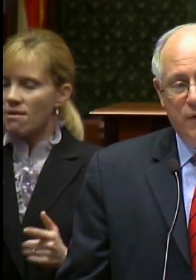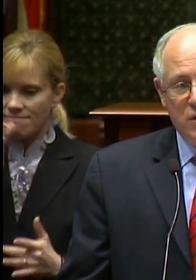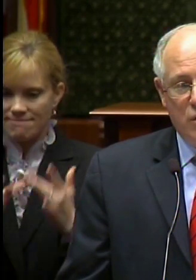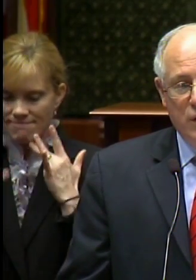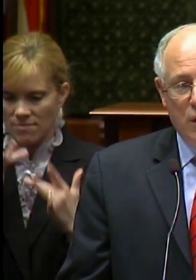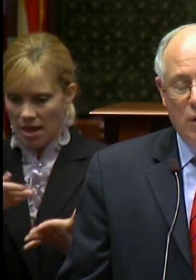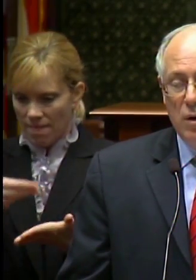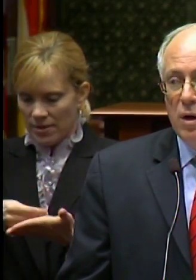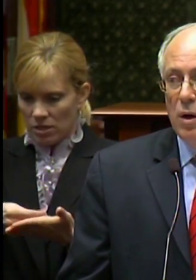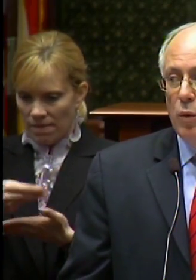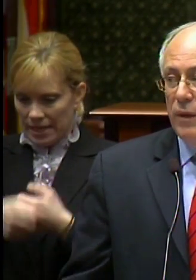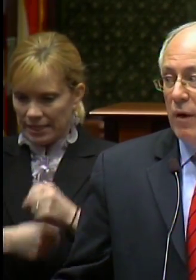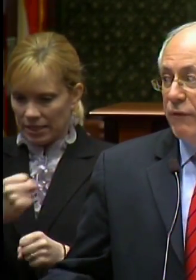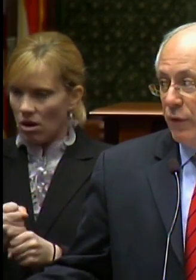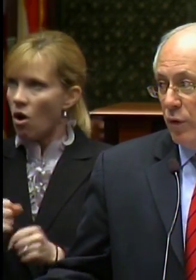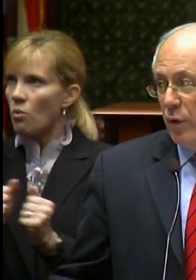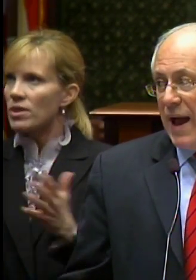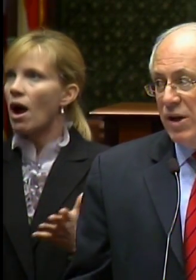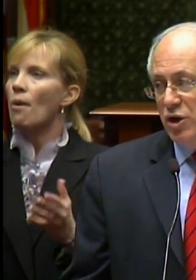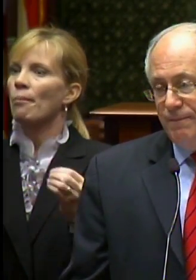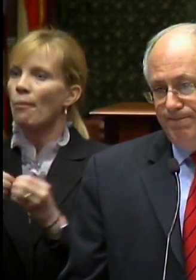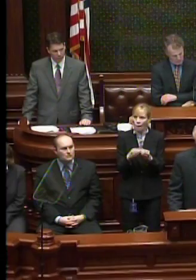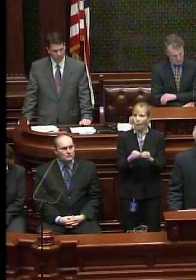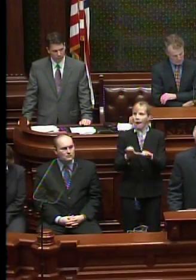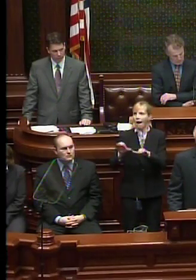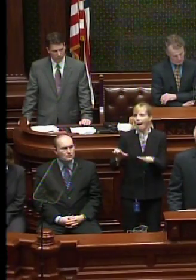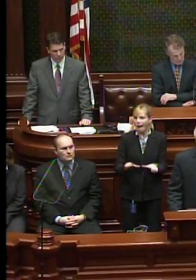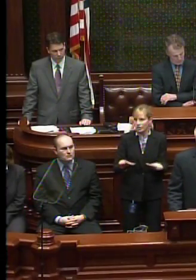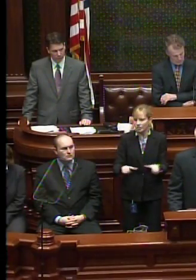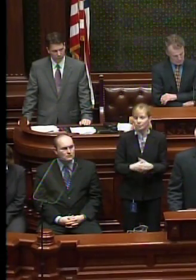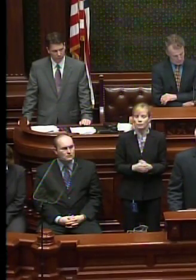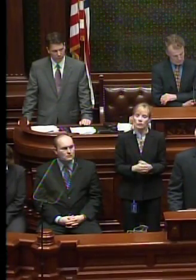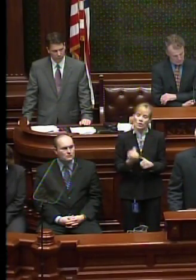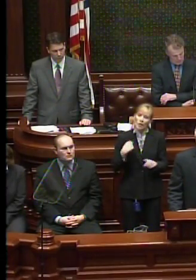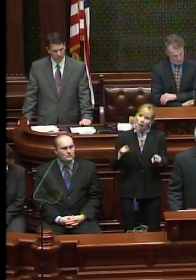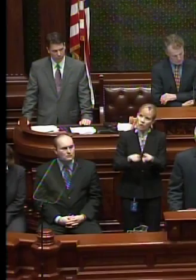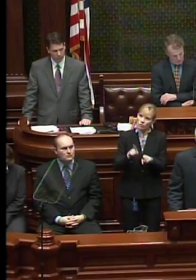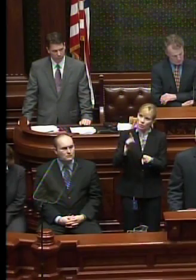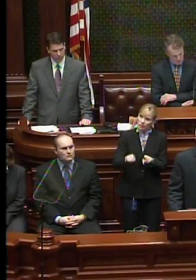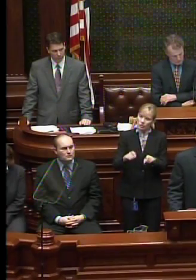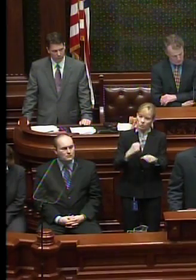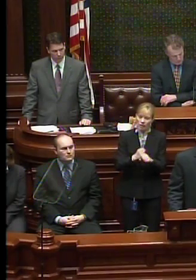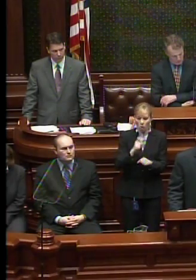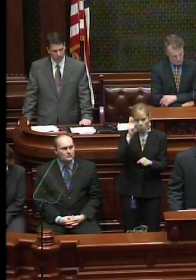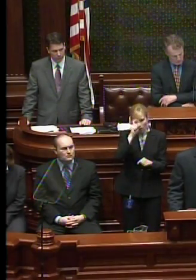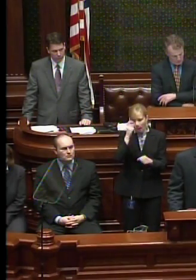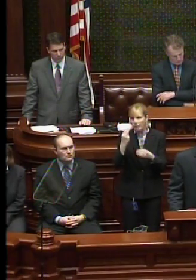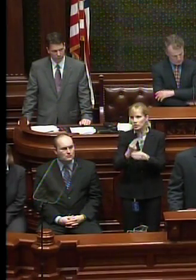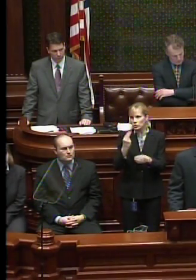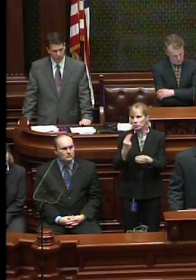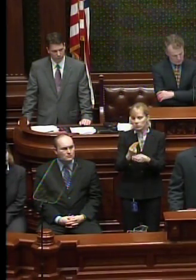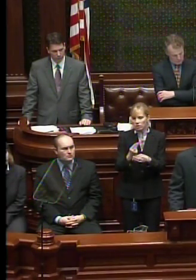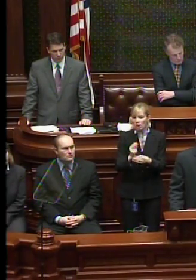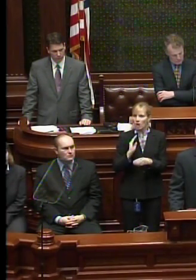fiscal year without further action. We also need to make wise use of our borrowing